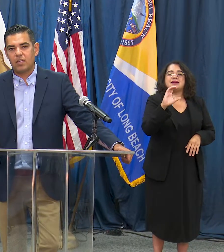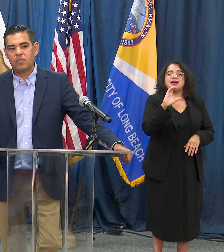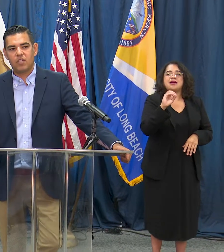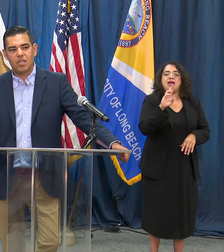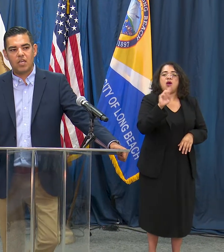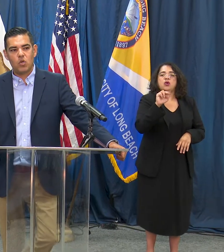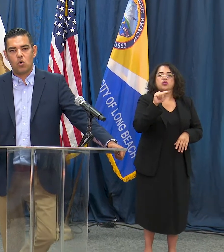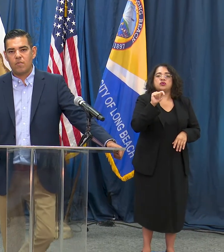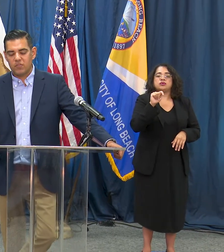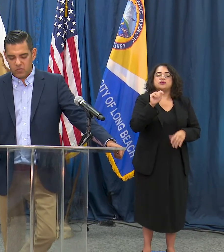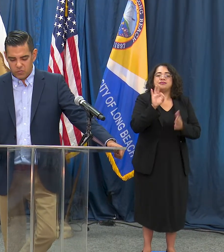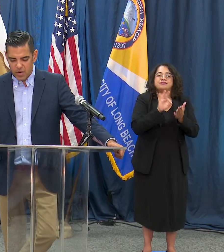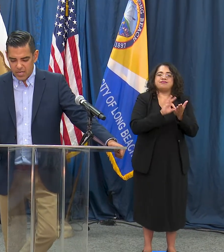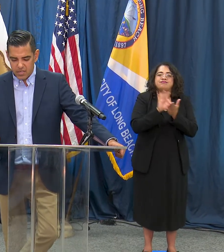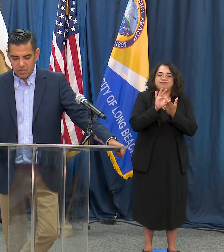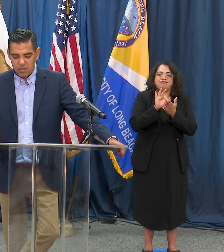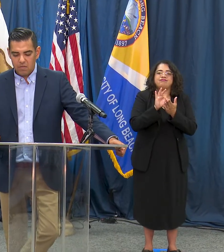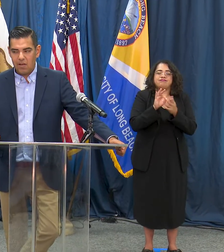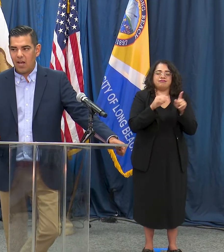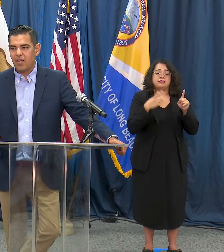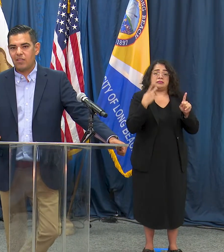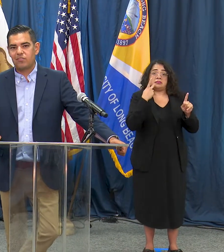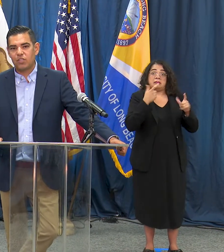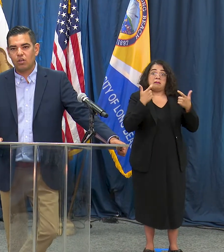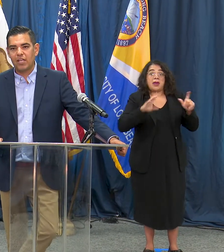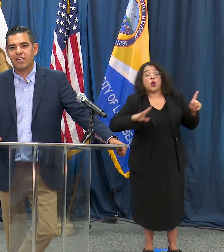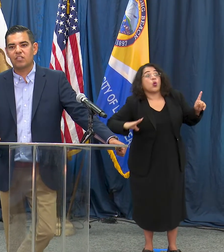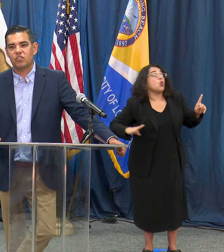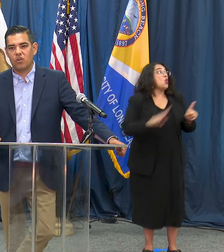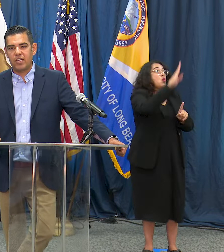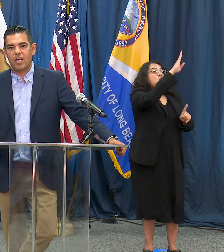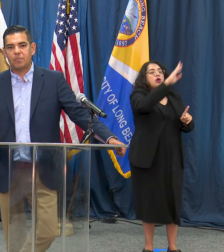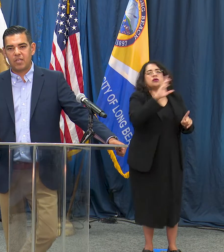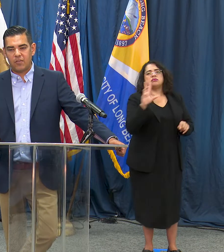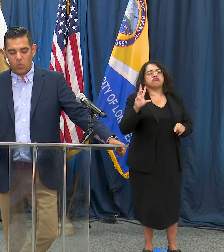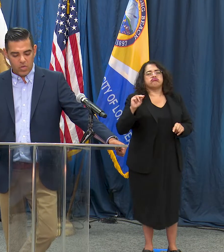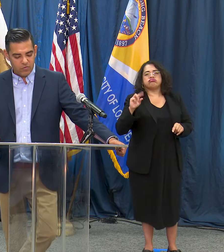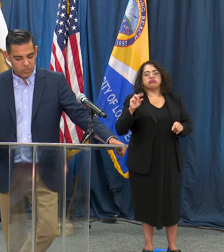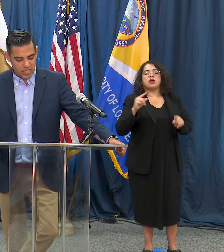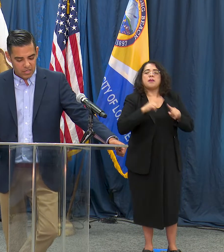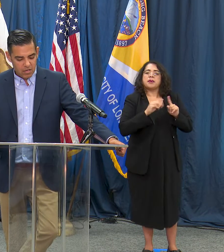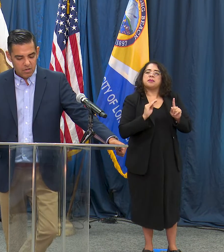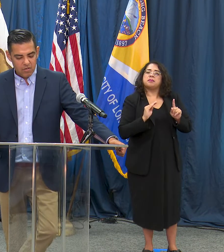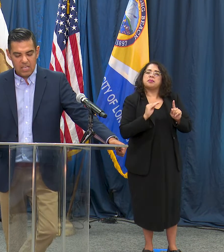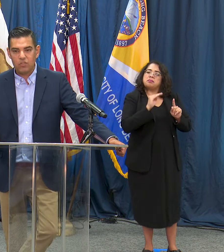it isn't an enormous spike, it's still a concerning uptick that we have seen even